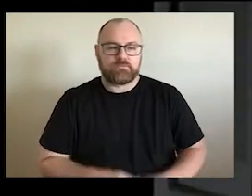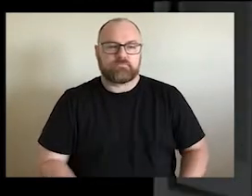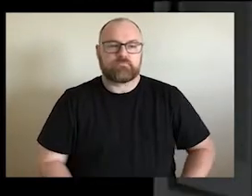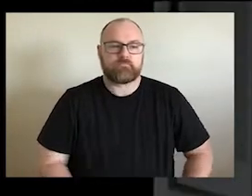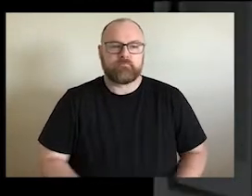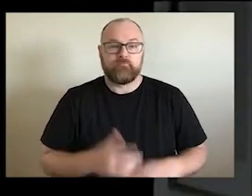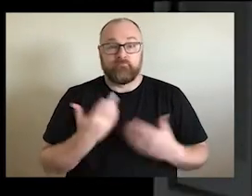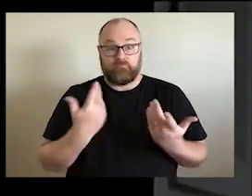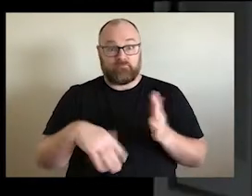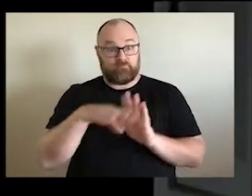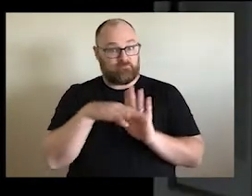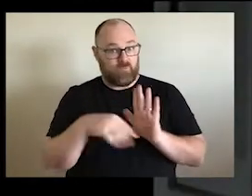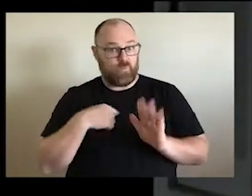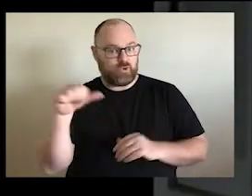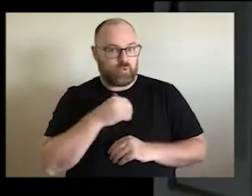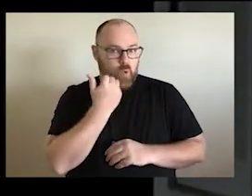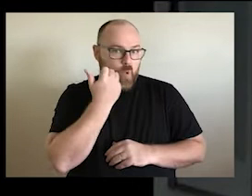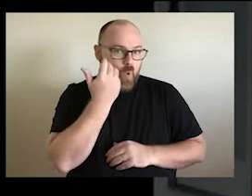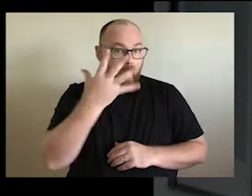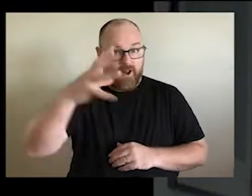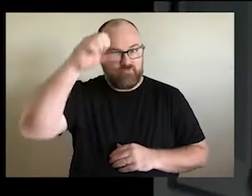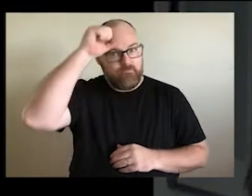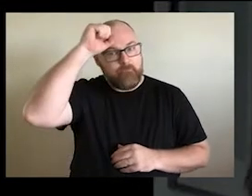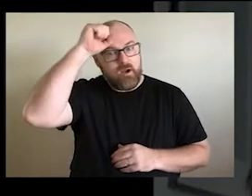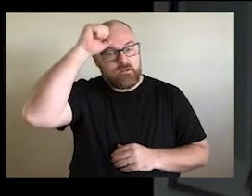of the protocol I think we should all remember. There's